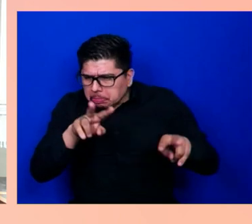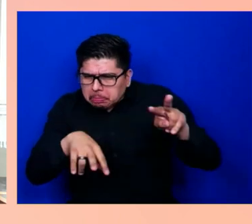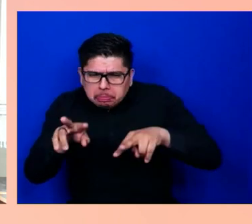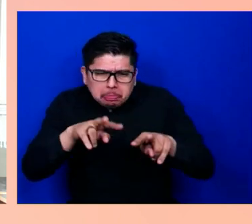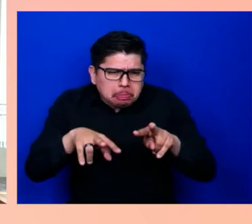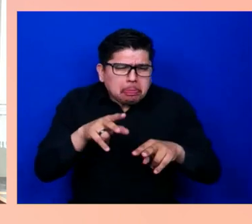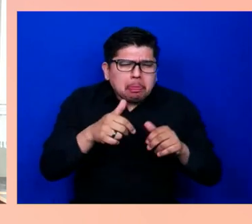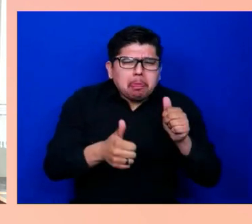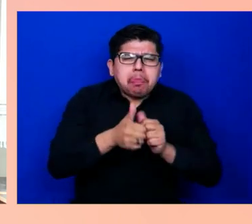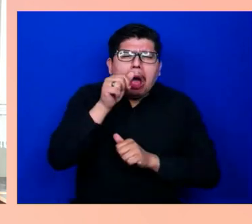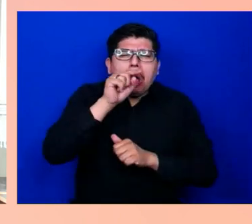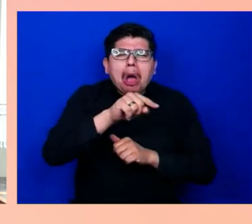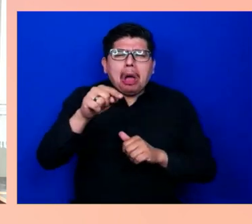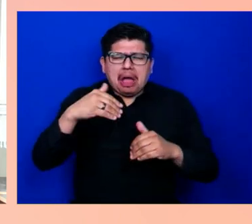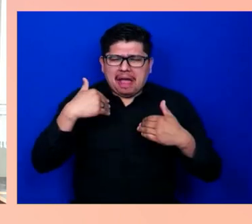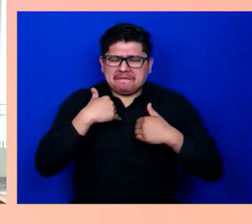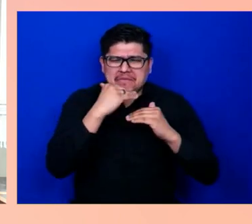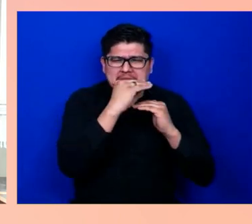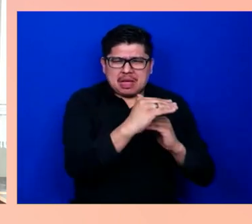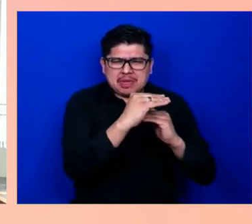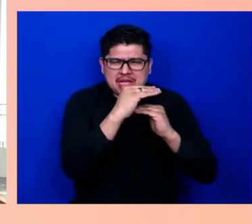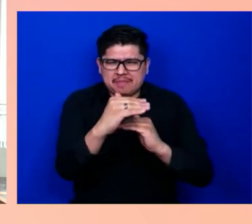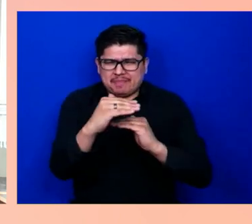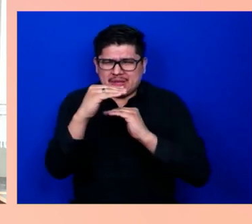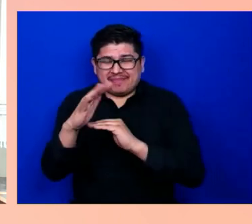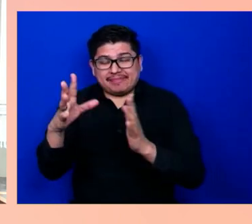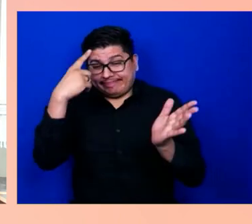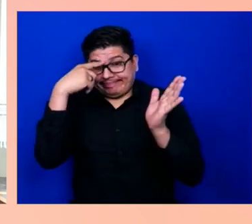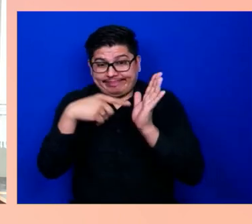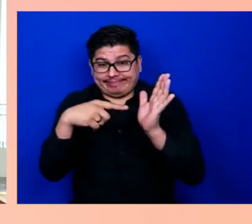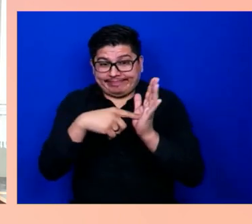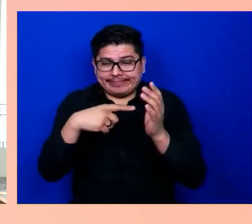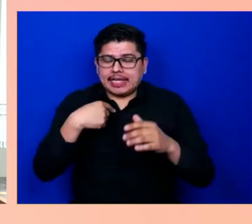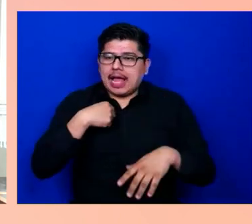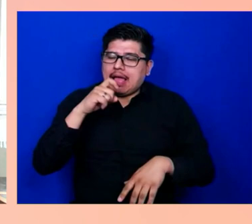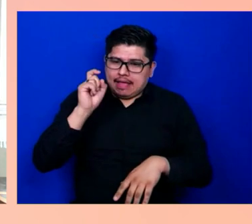For instance, if I were to use dictation software,